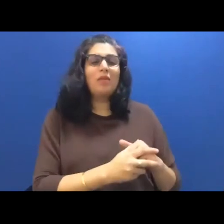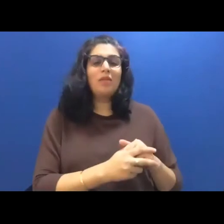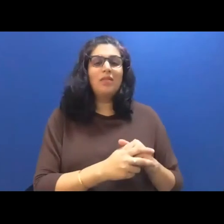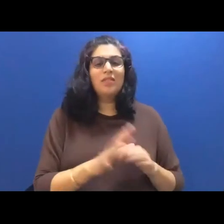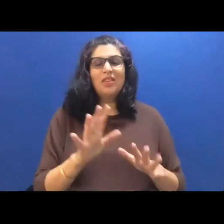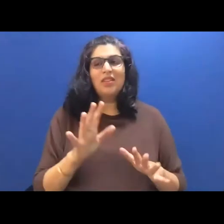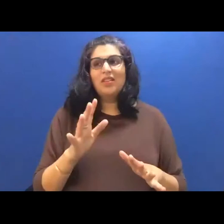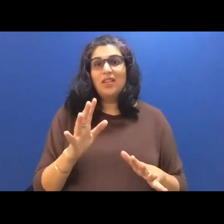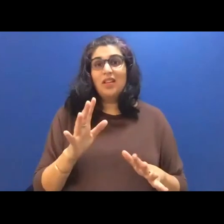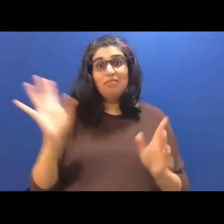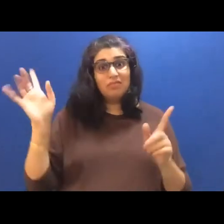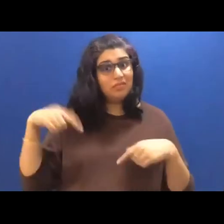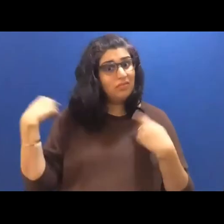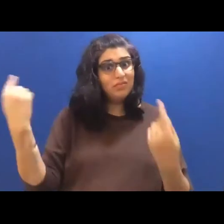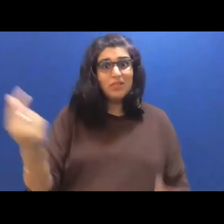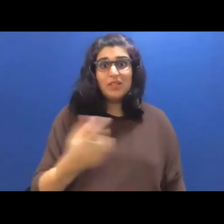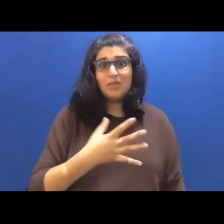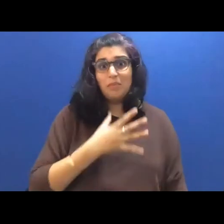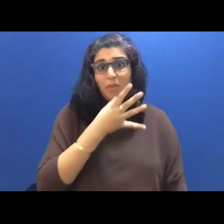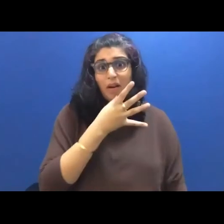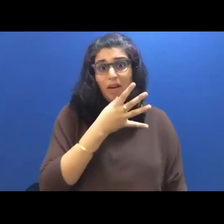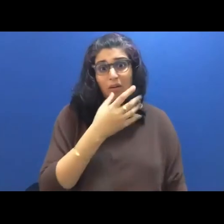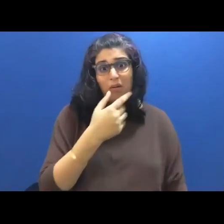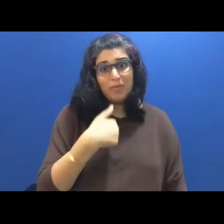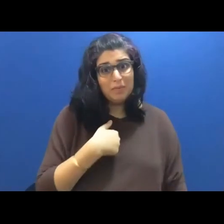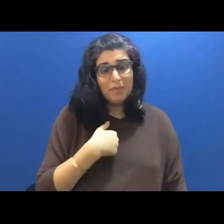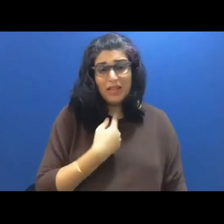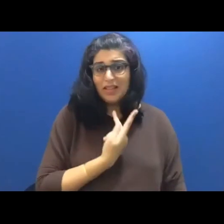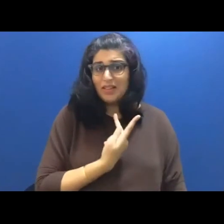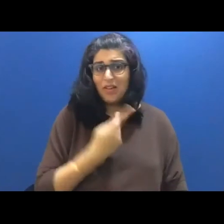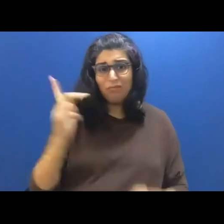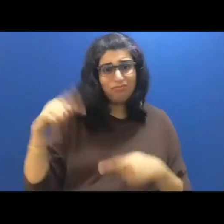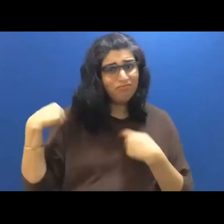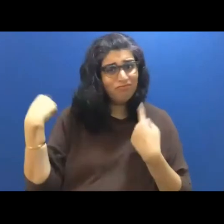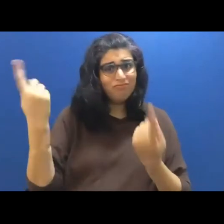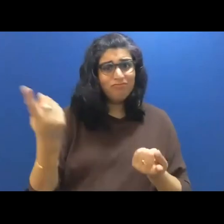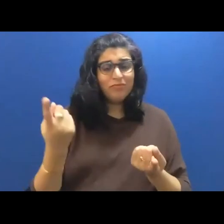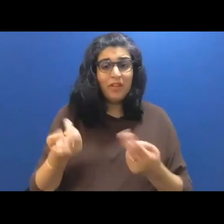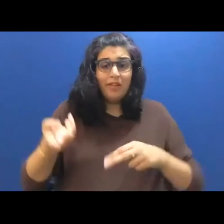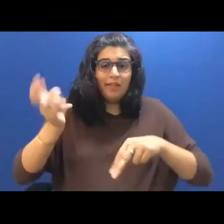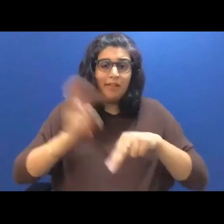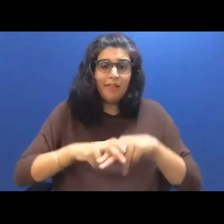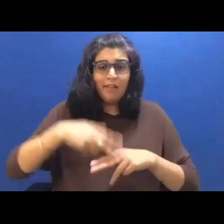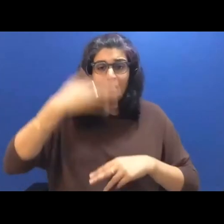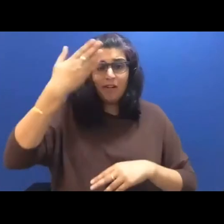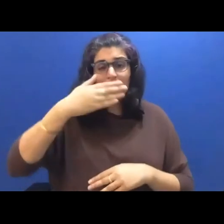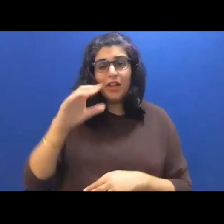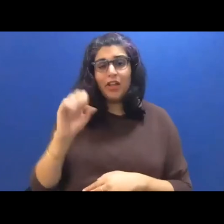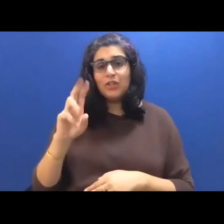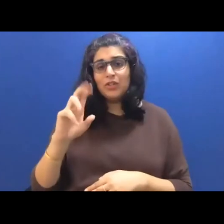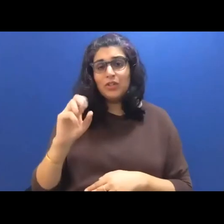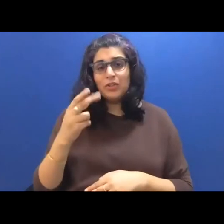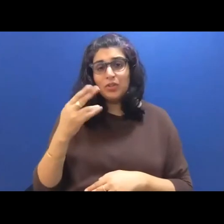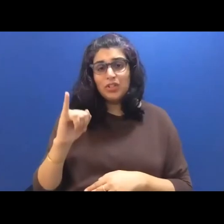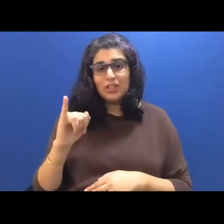me. We were sitting at the sushi bar in front of the lone Asian employee, who wore a scarf